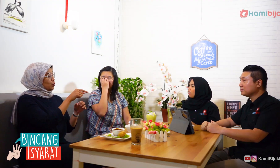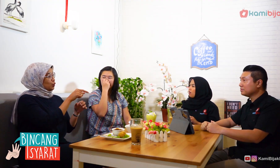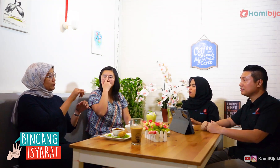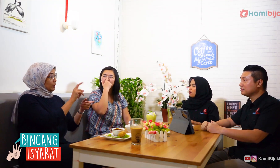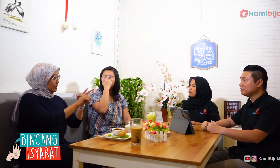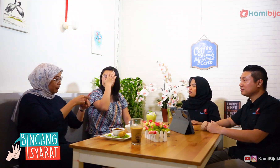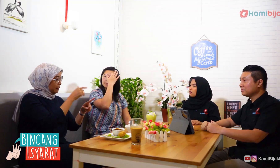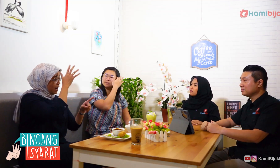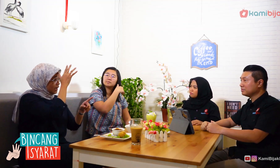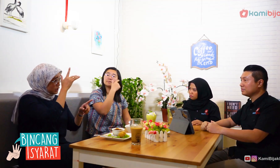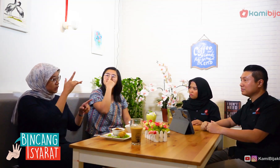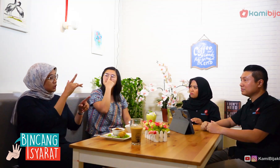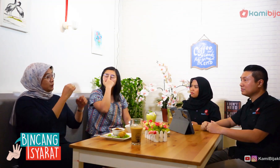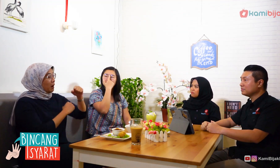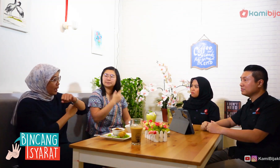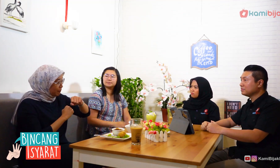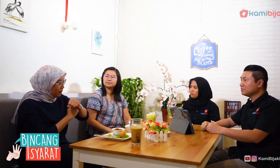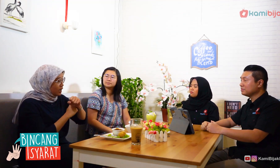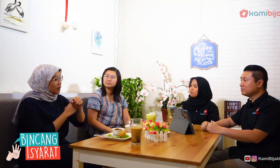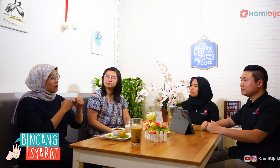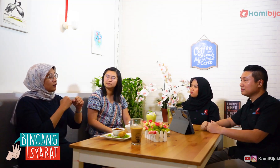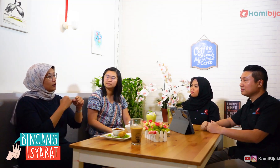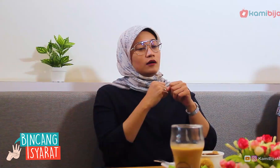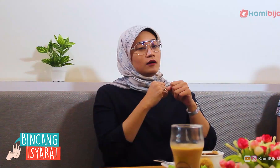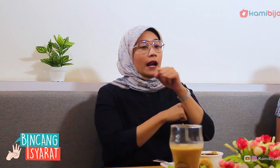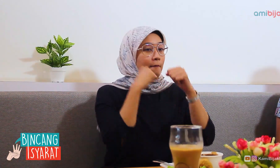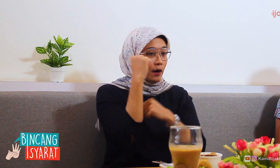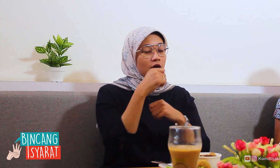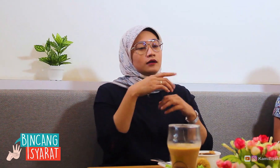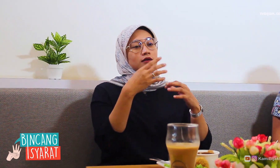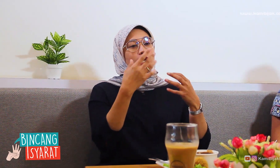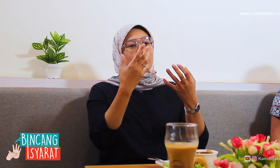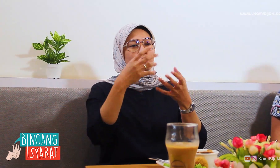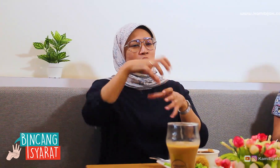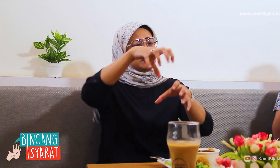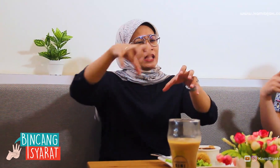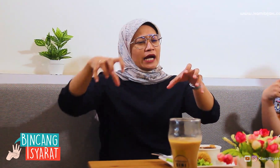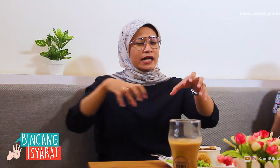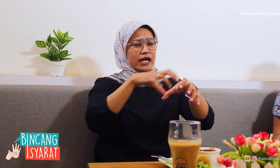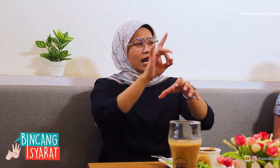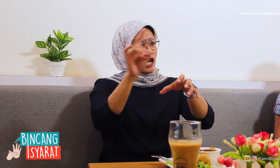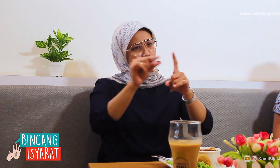Deaf friends from Bali, Palembang, other areas,